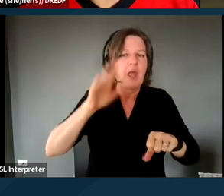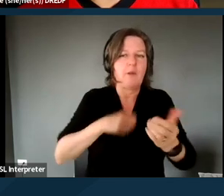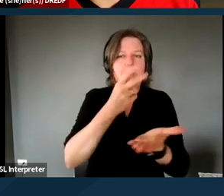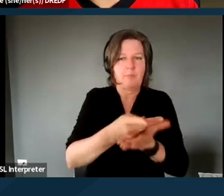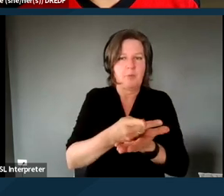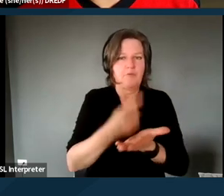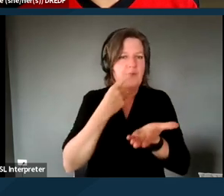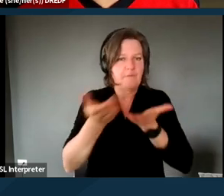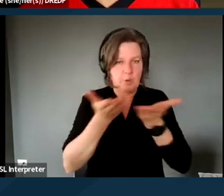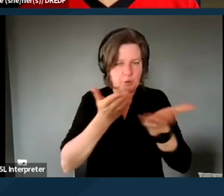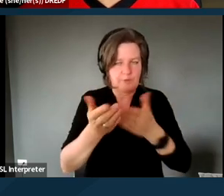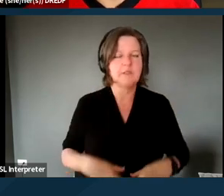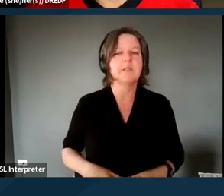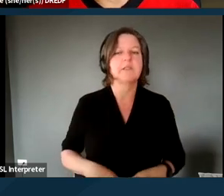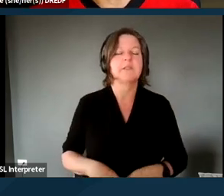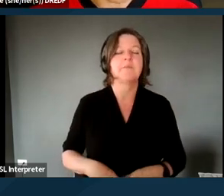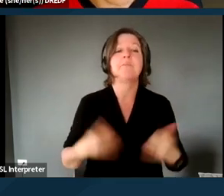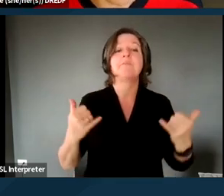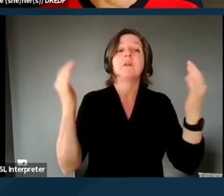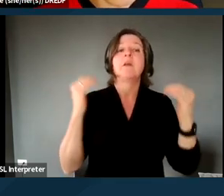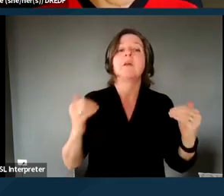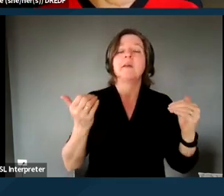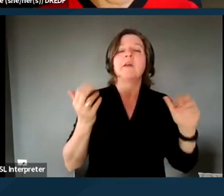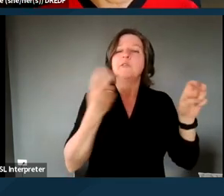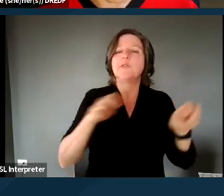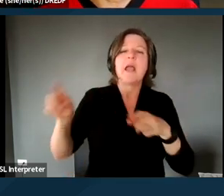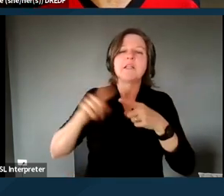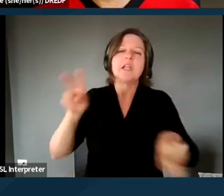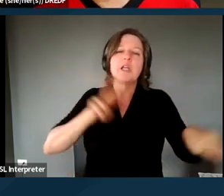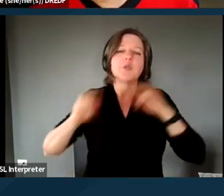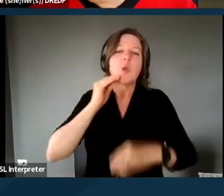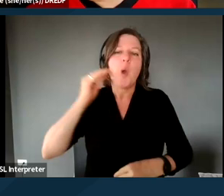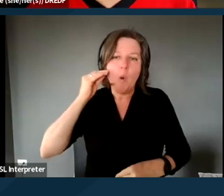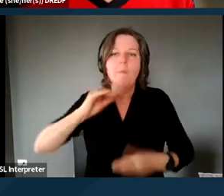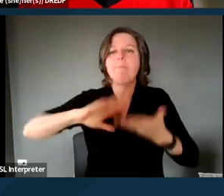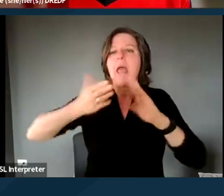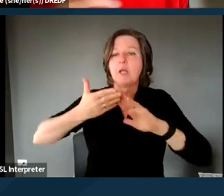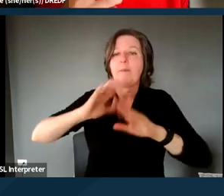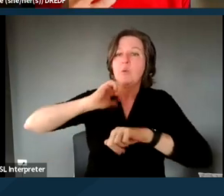So we're just gonna transition over to looking at home and community-based waivers, and a little bit of an explanation